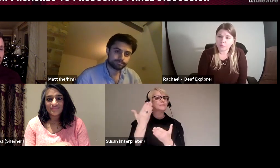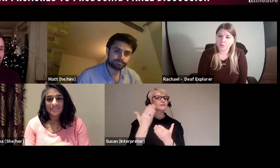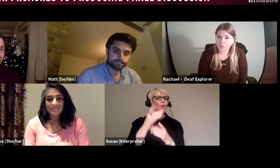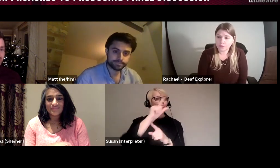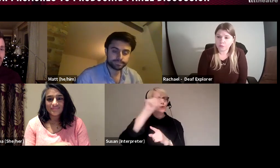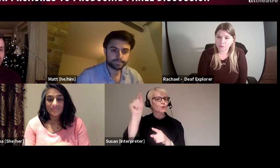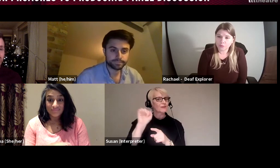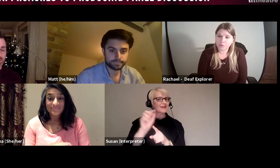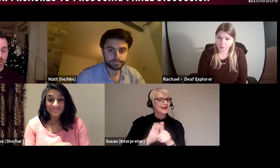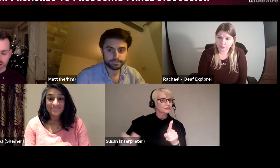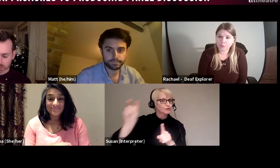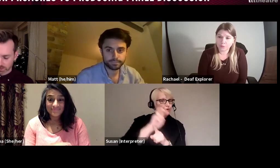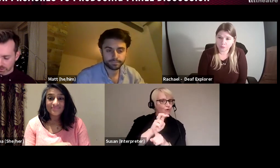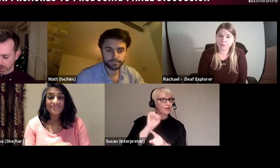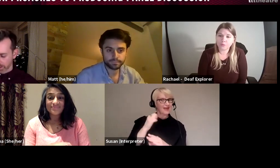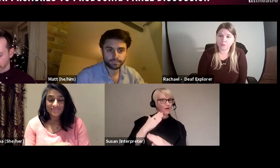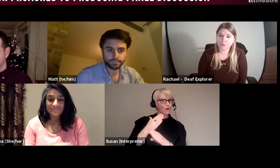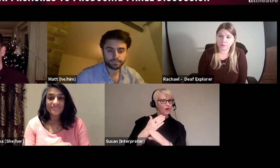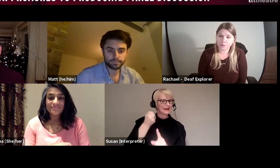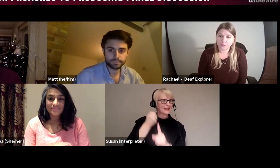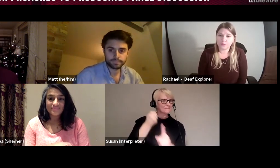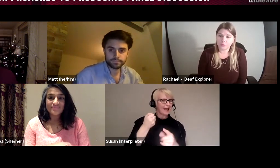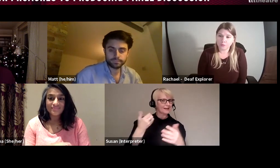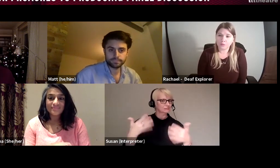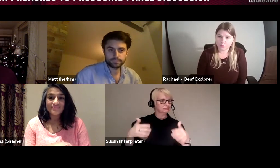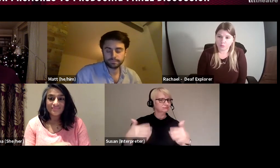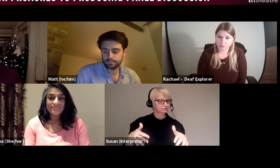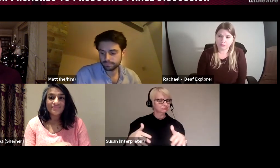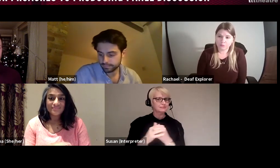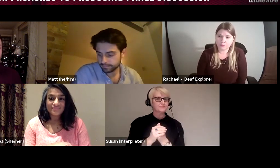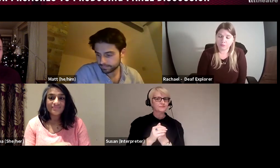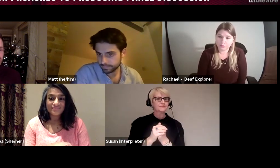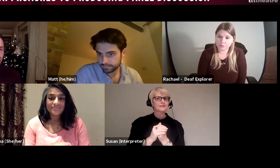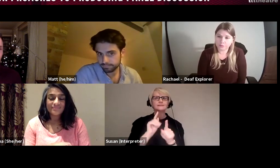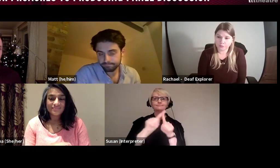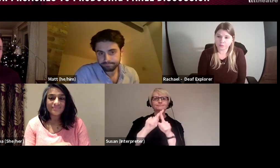and impact of its work. And venues commitments to the artists involved in that,